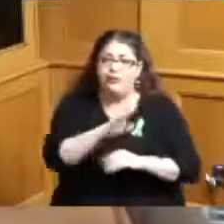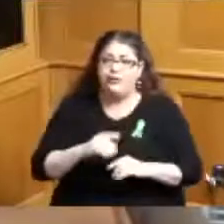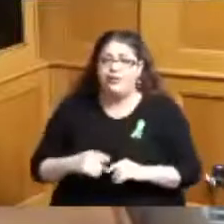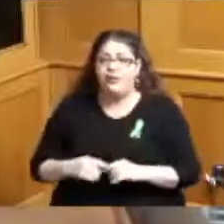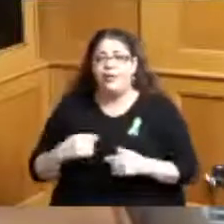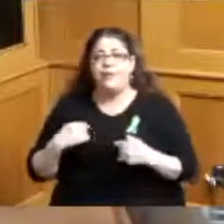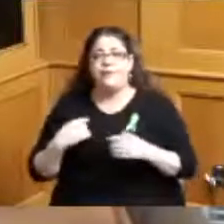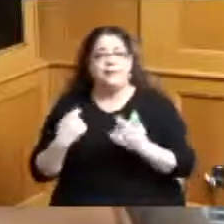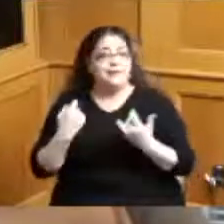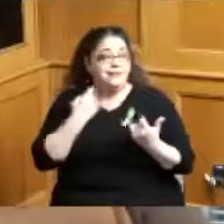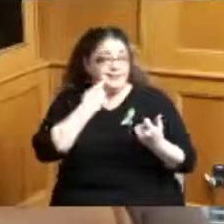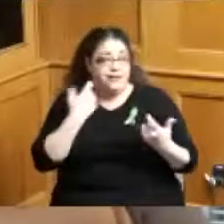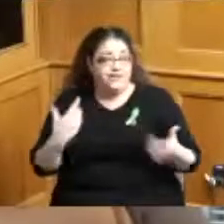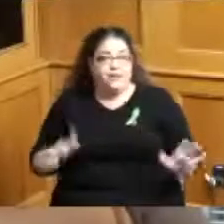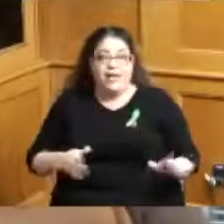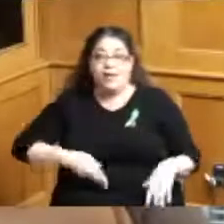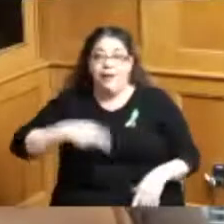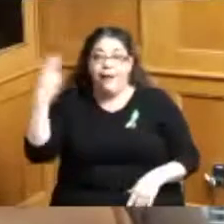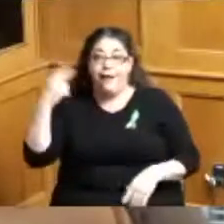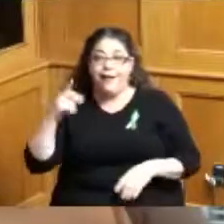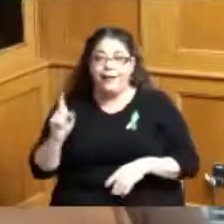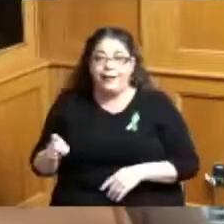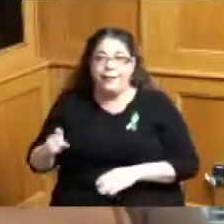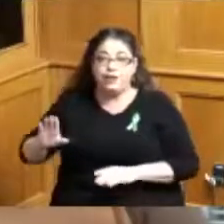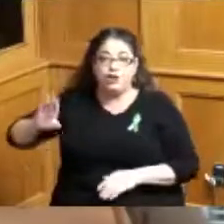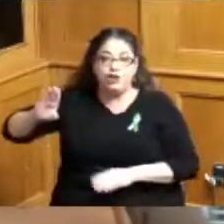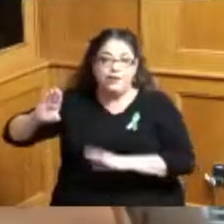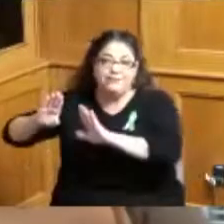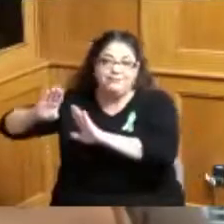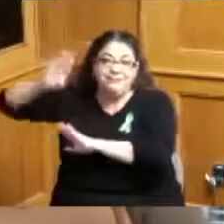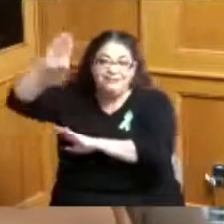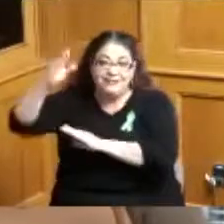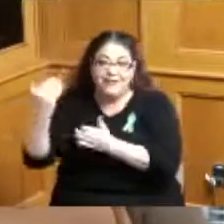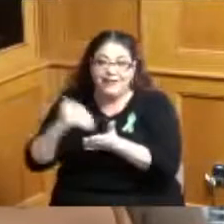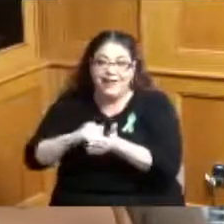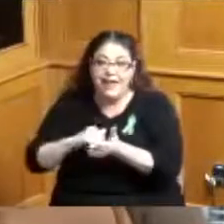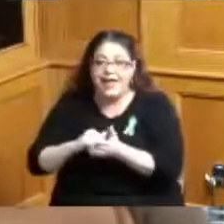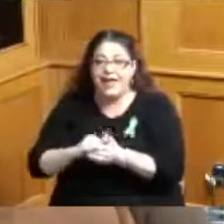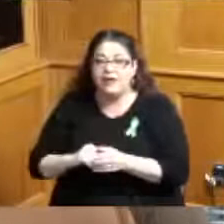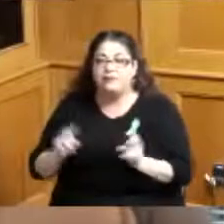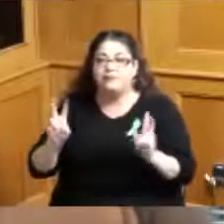place of already very high need with one in five we really are in that prevention space